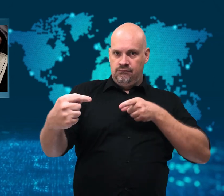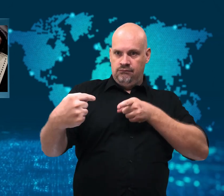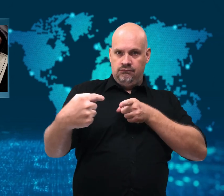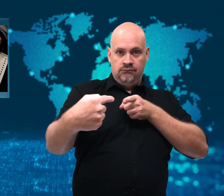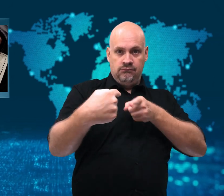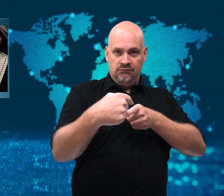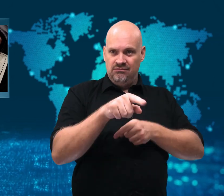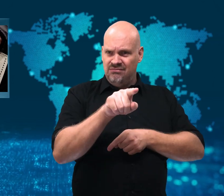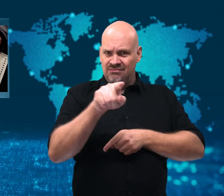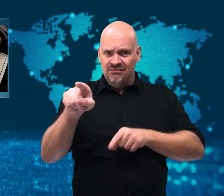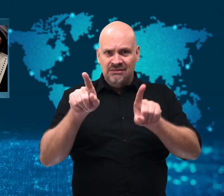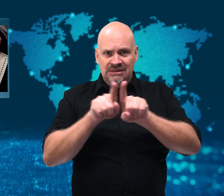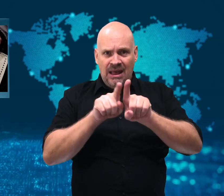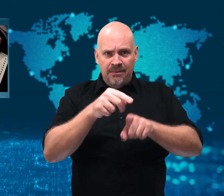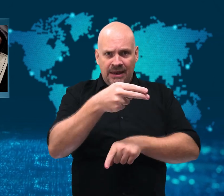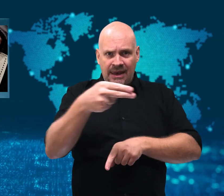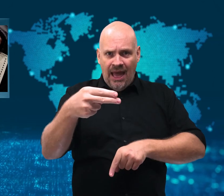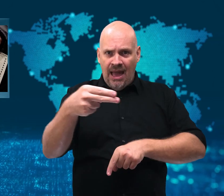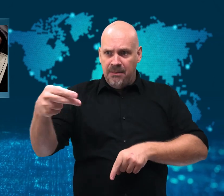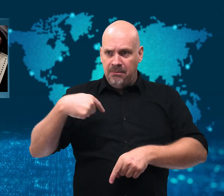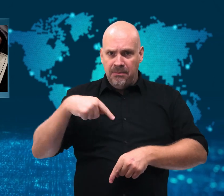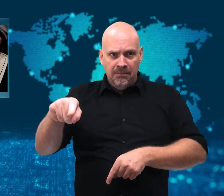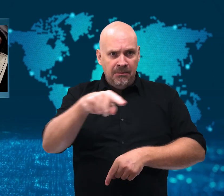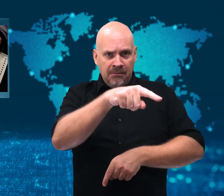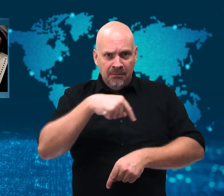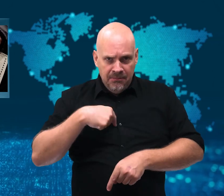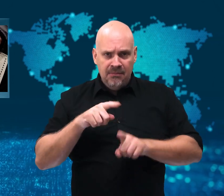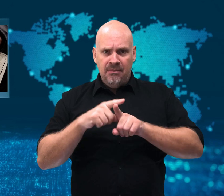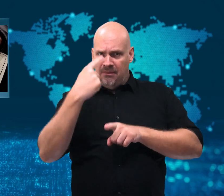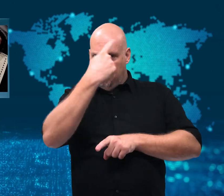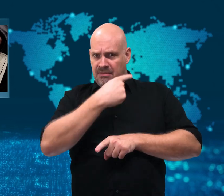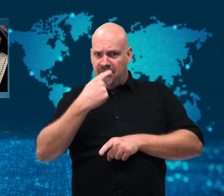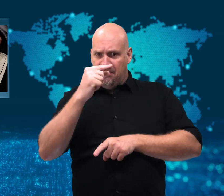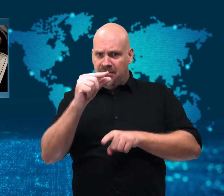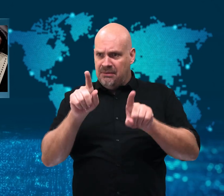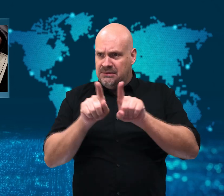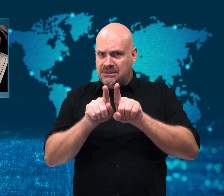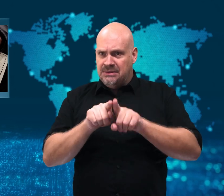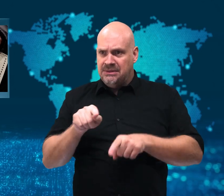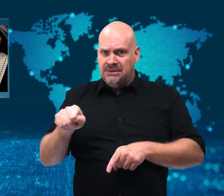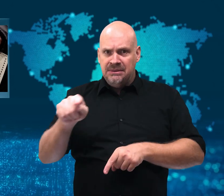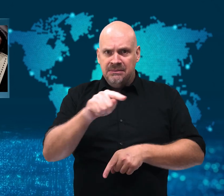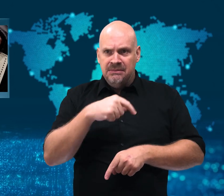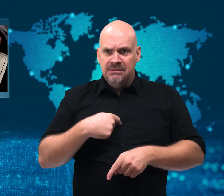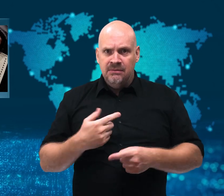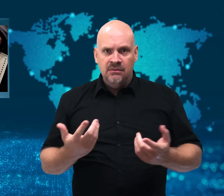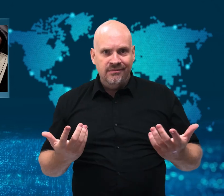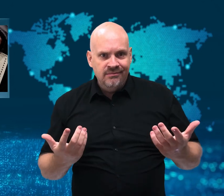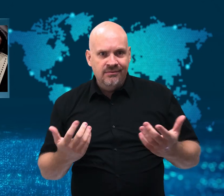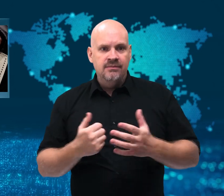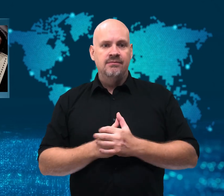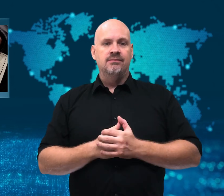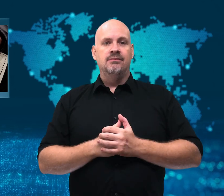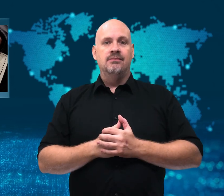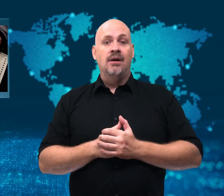he will run against two candidates that resemble him,